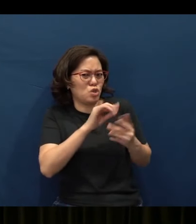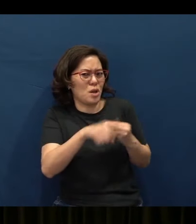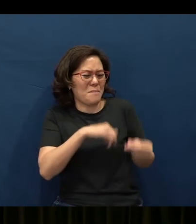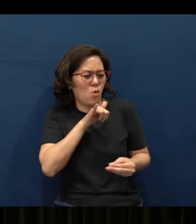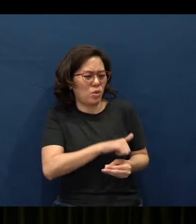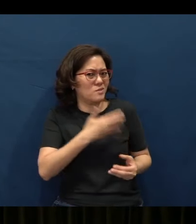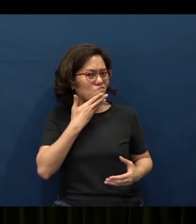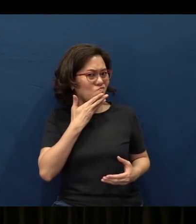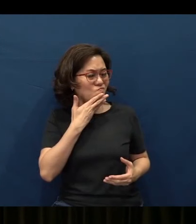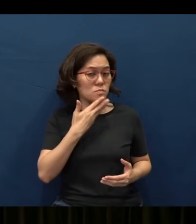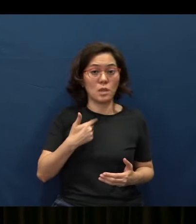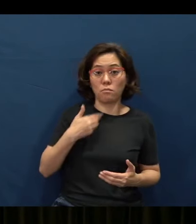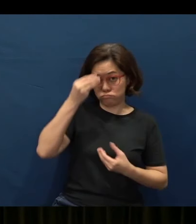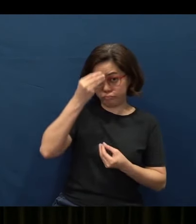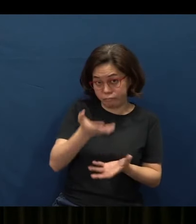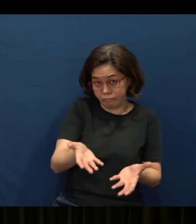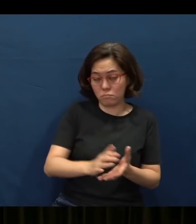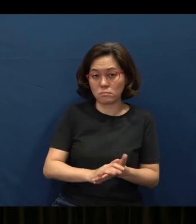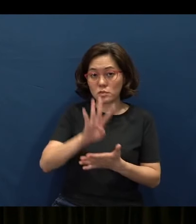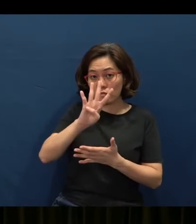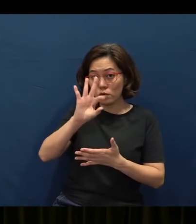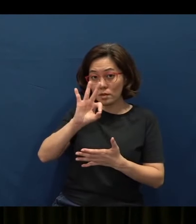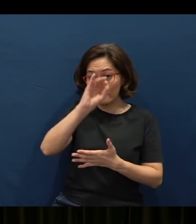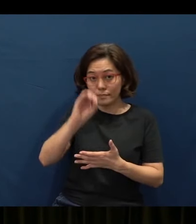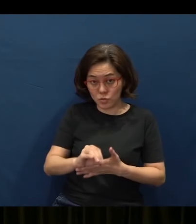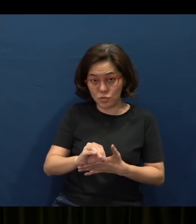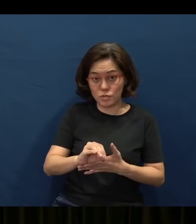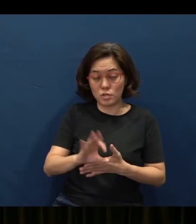Let me just tell you this, that 49% of this book,